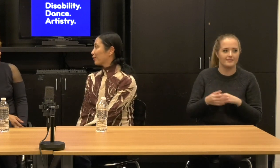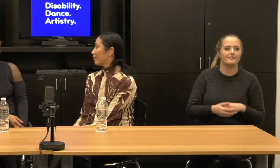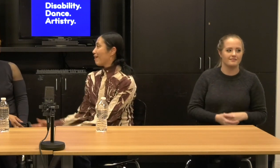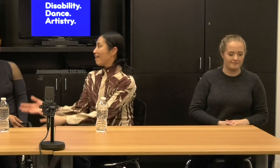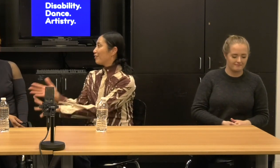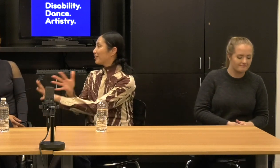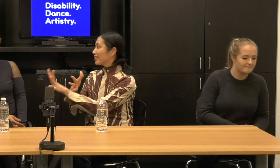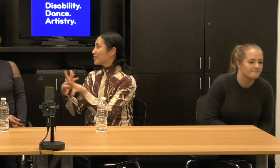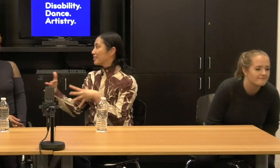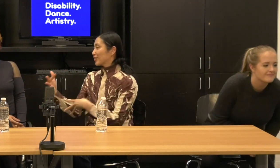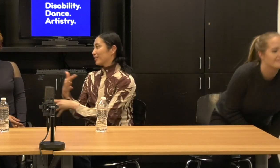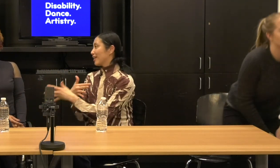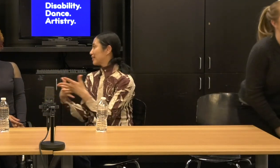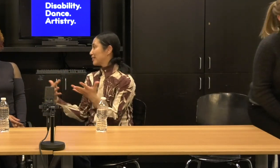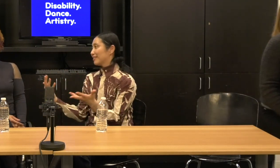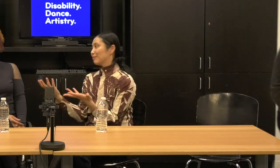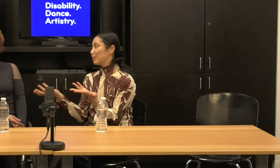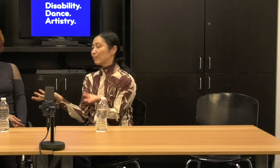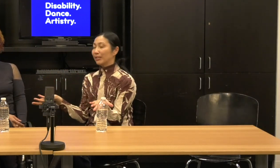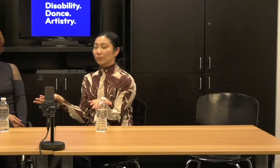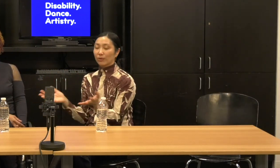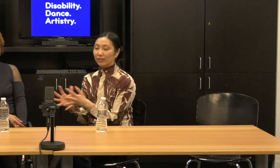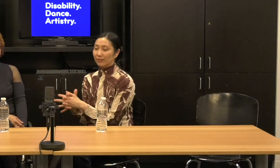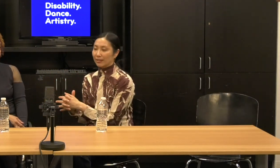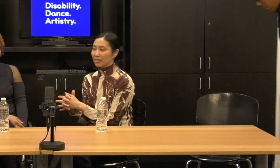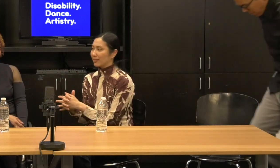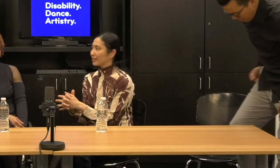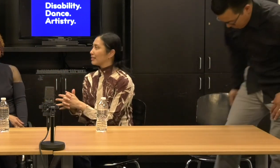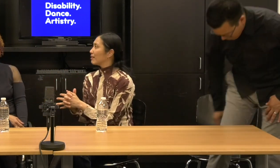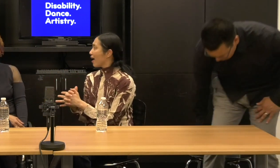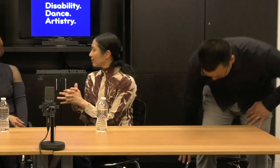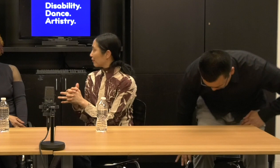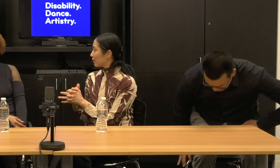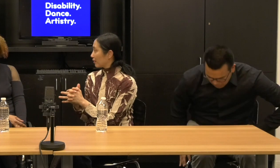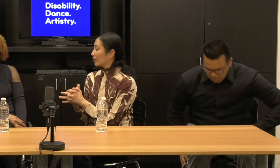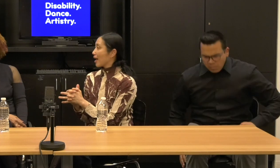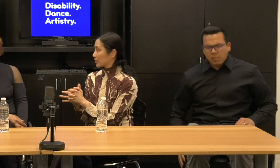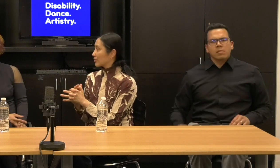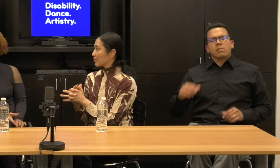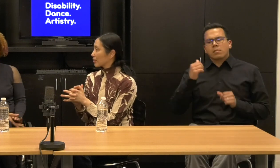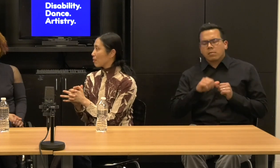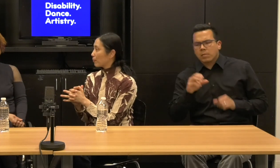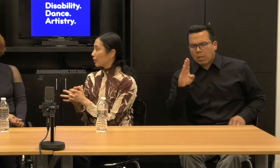So everything is interconnected and bill made a work in 1999, I think axis dance company.